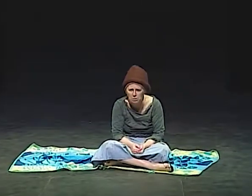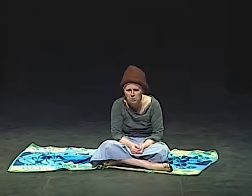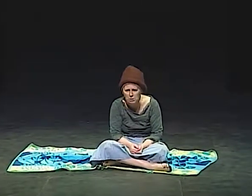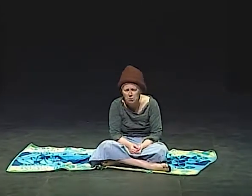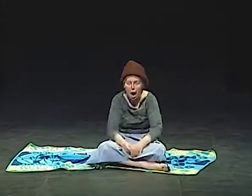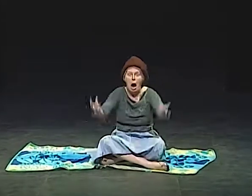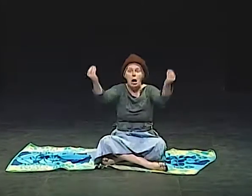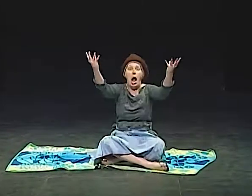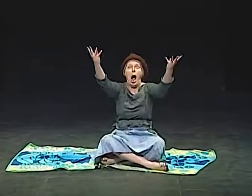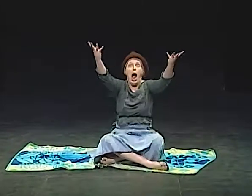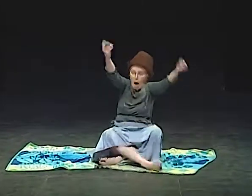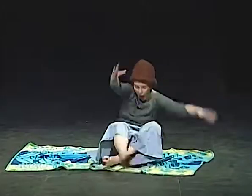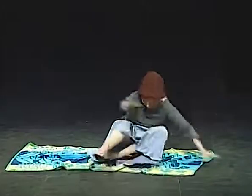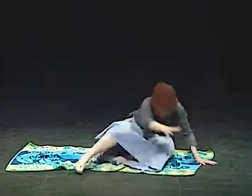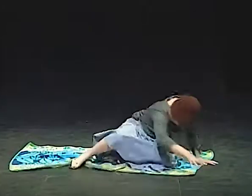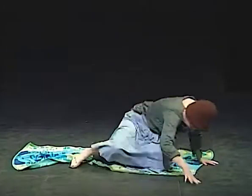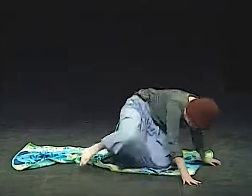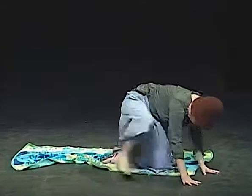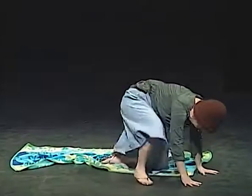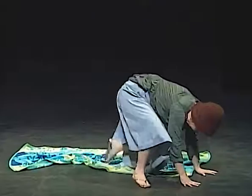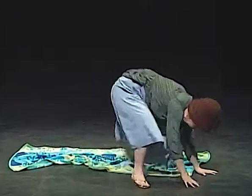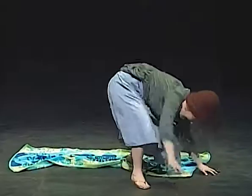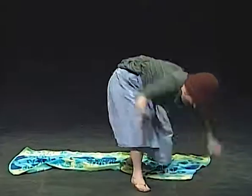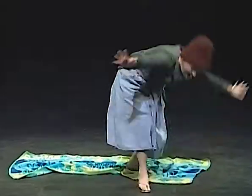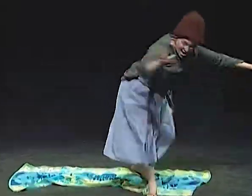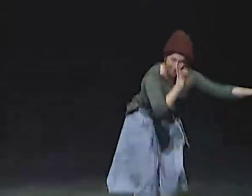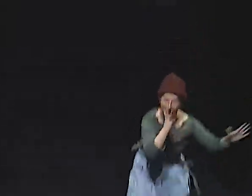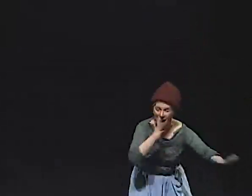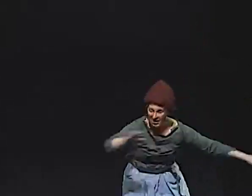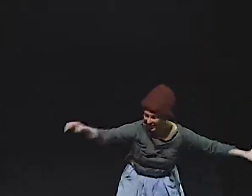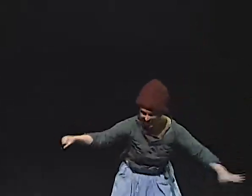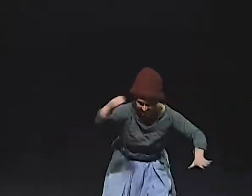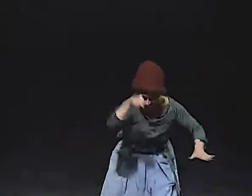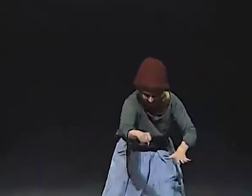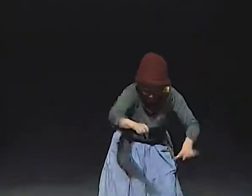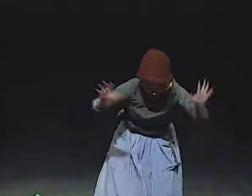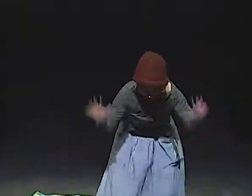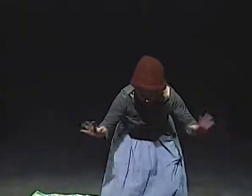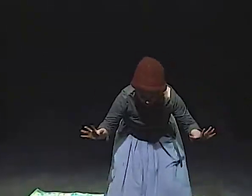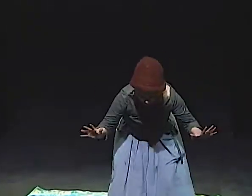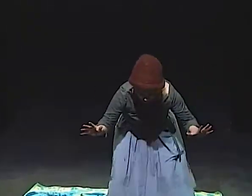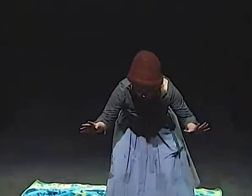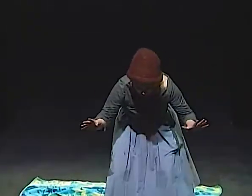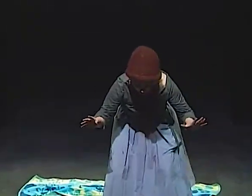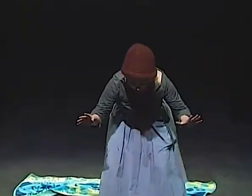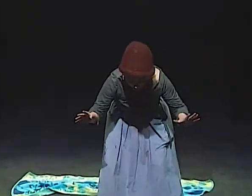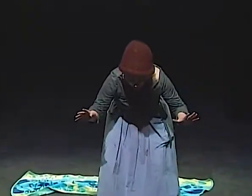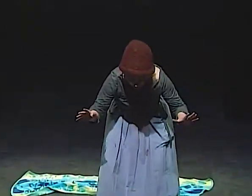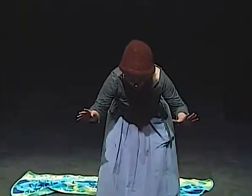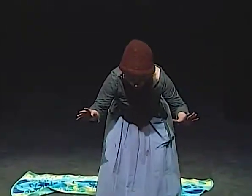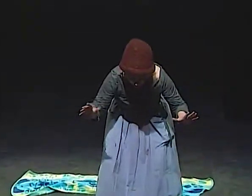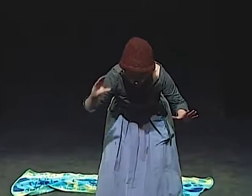WHEN WILL SHE CALL? AND THEN THE LIGHTS CAME ON, INDICATING THAT THERE WAS A CALL, SO I PUT THE RECEIVER ON IT AGAIN.